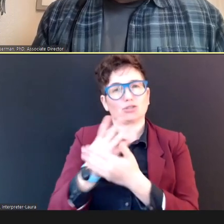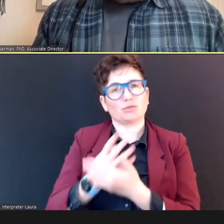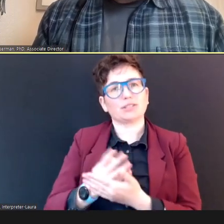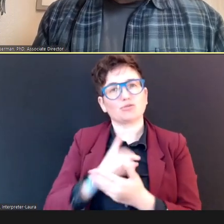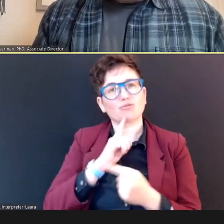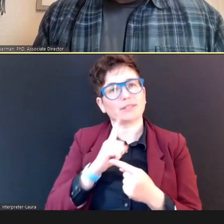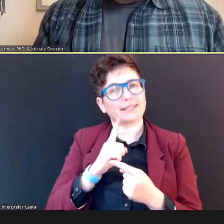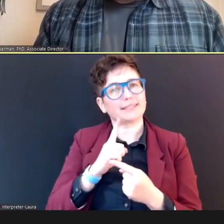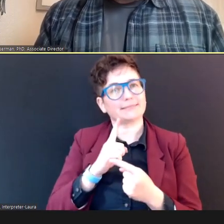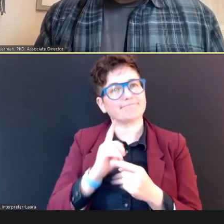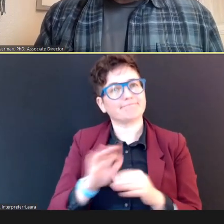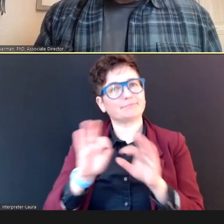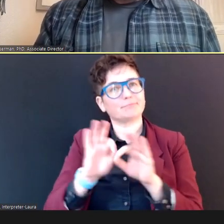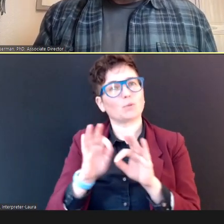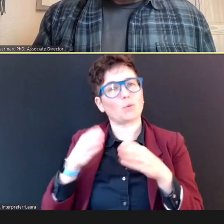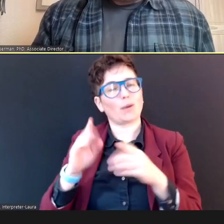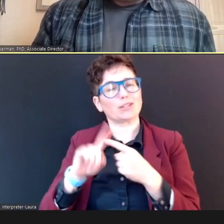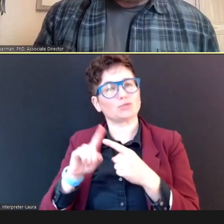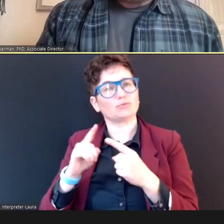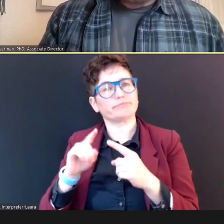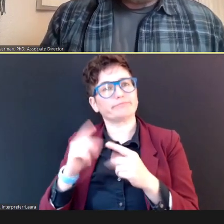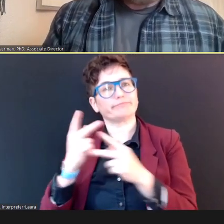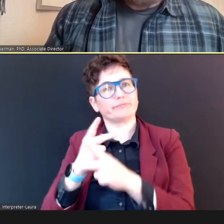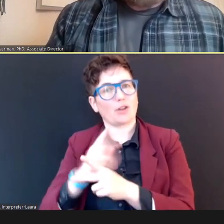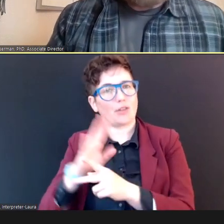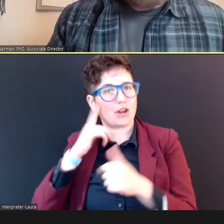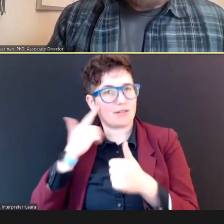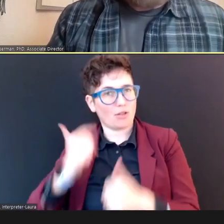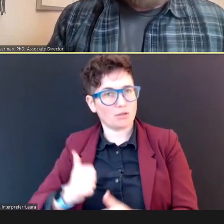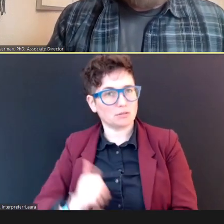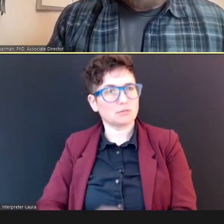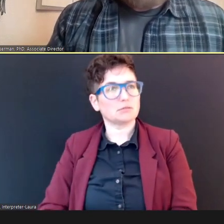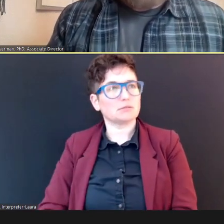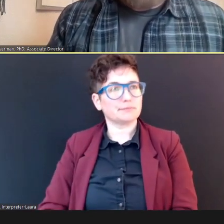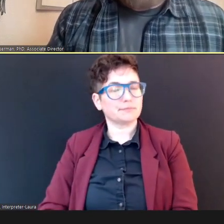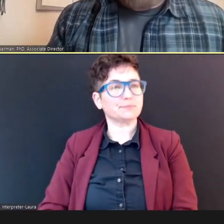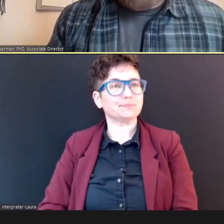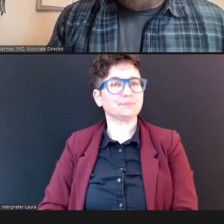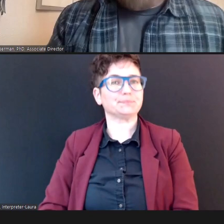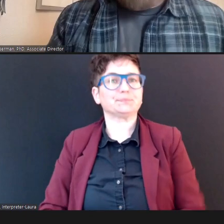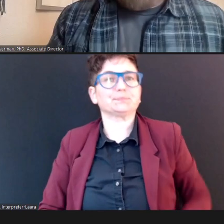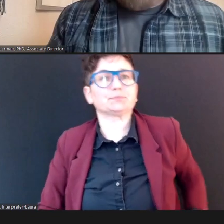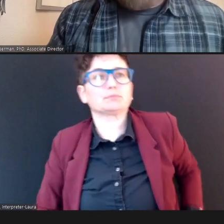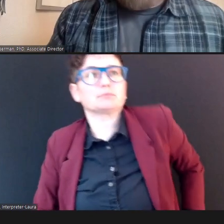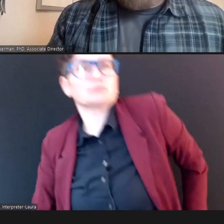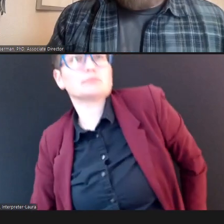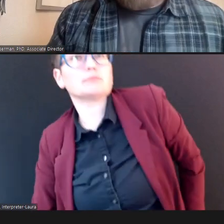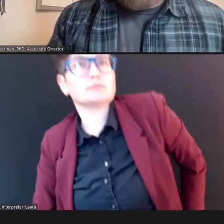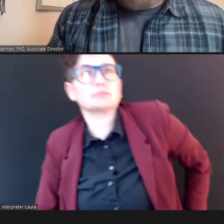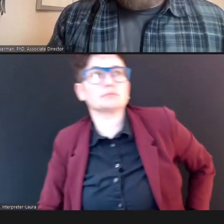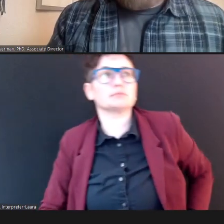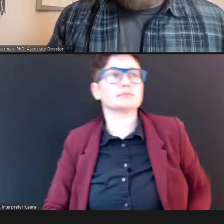DR. (Concludes). Terry Foust, AuD, CCC-A/SLP: